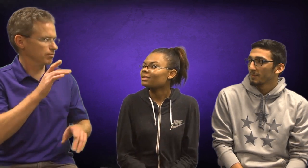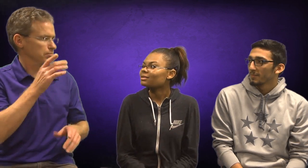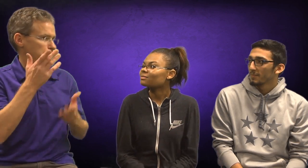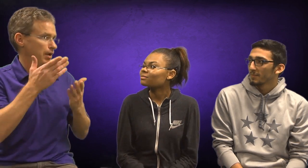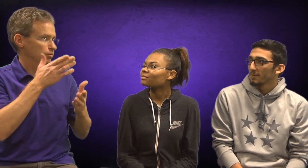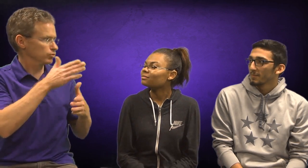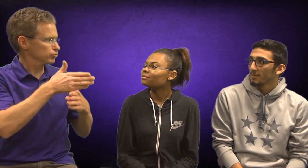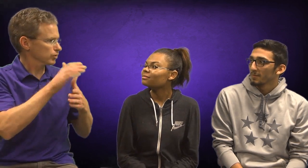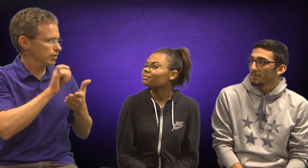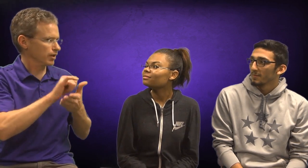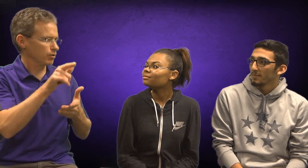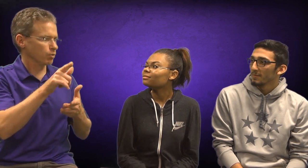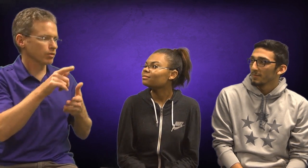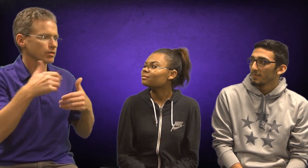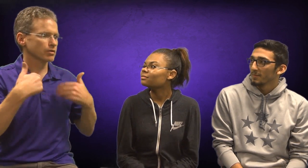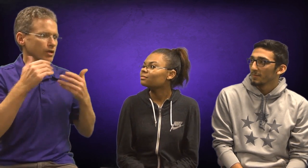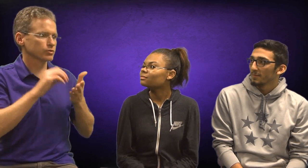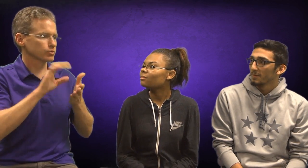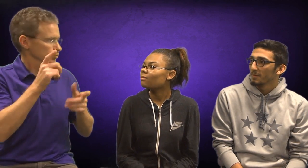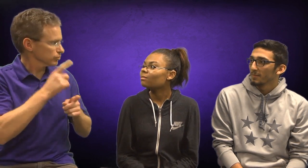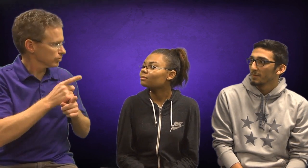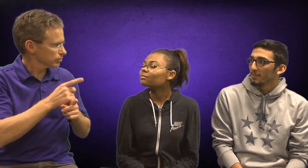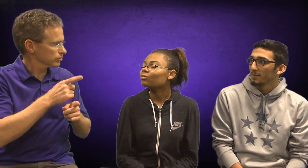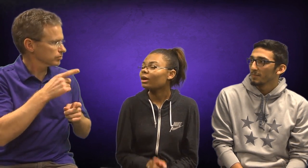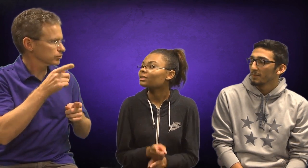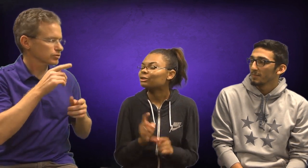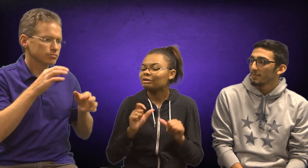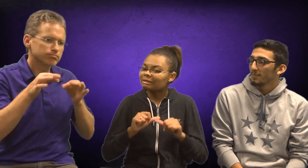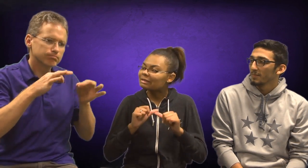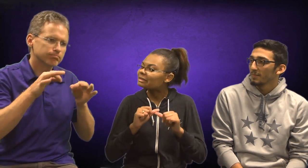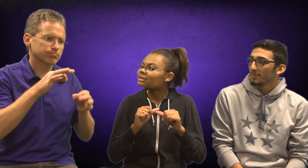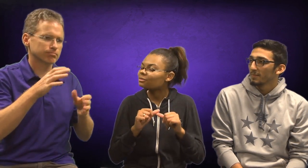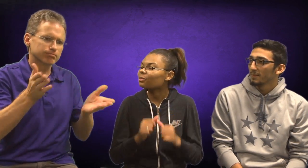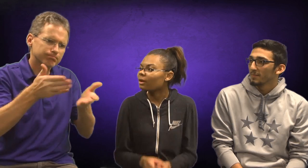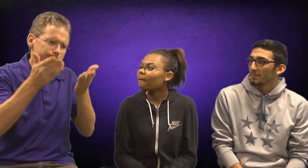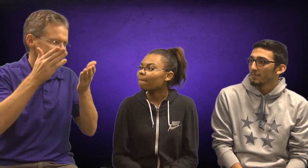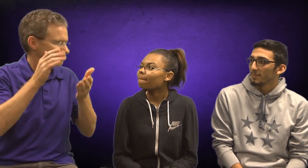That's great! Maybe you should share your experiecne to the younger kids.